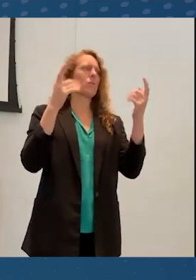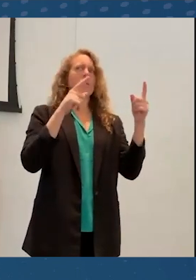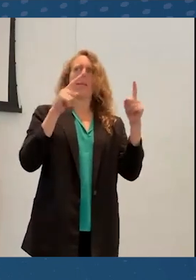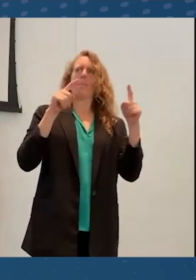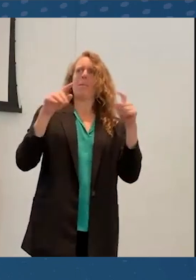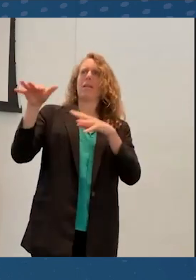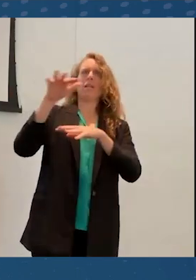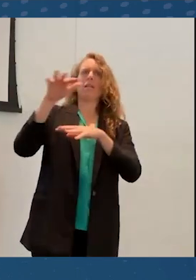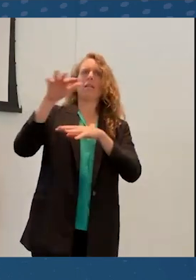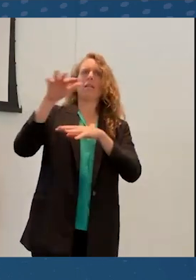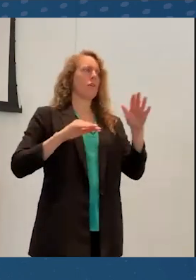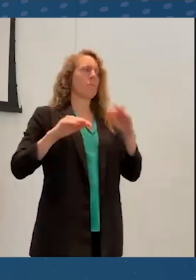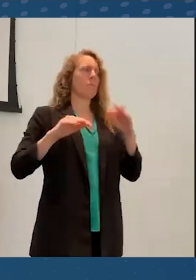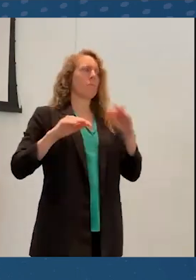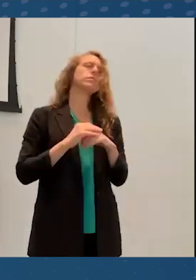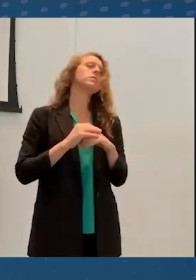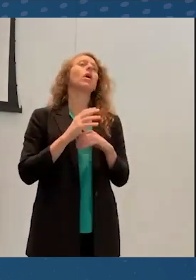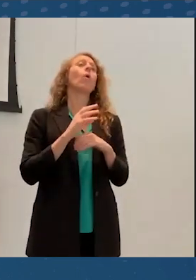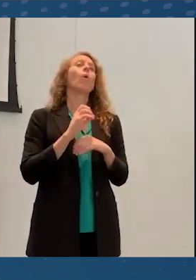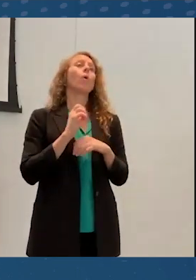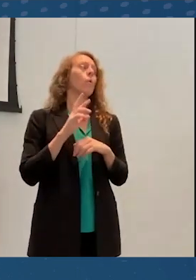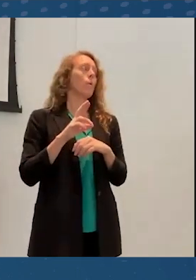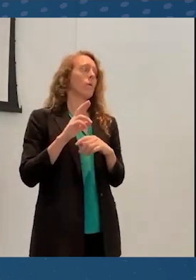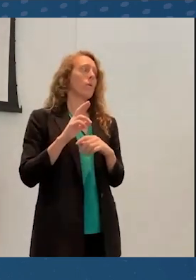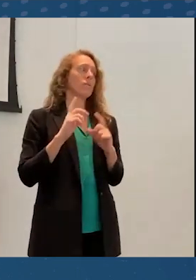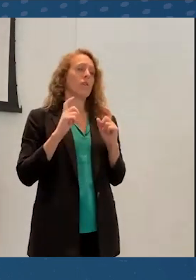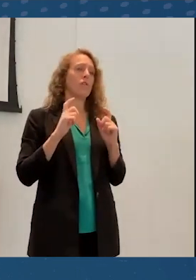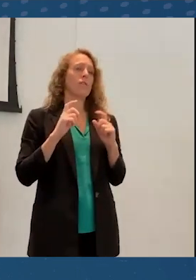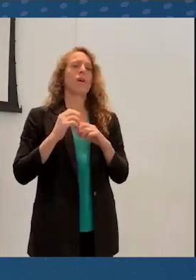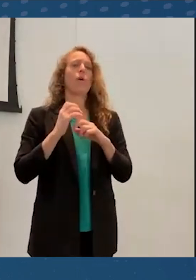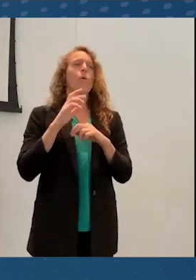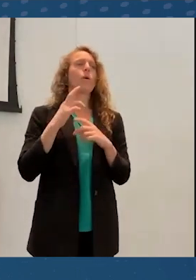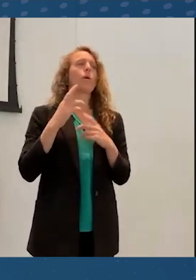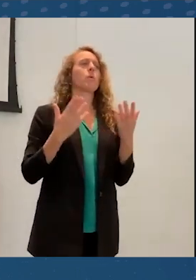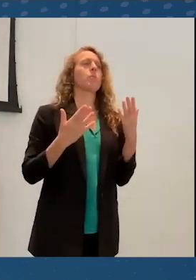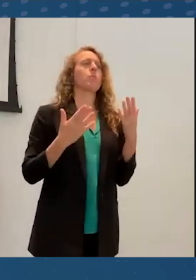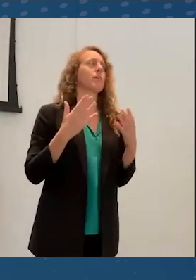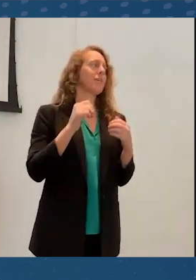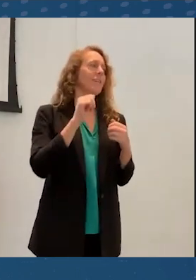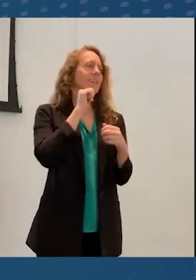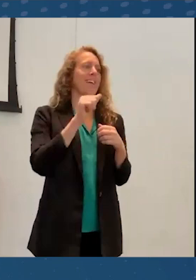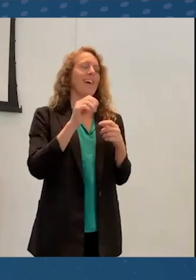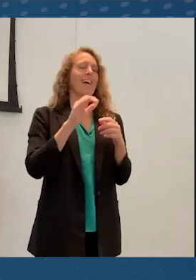They may not have or be able to sustain an immersed experience.